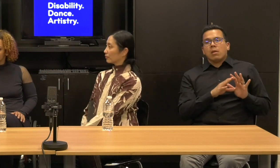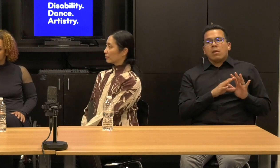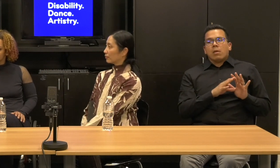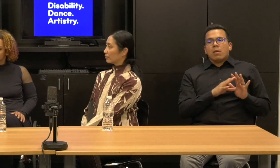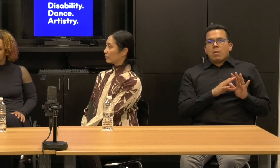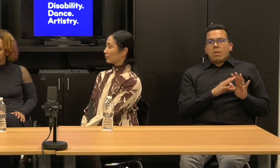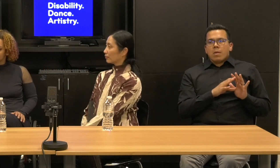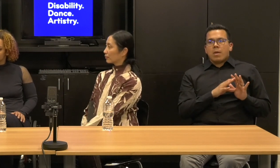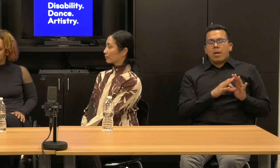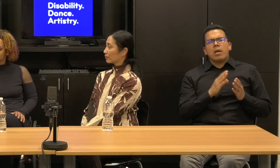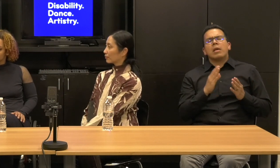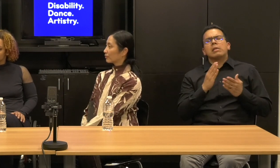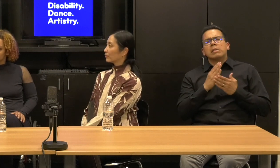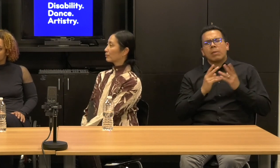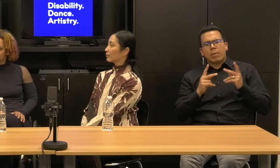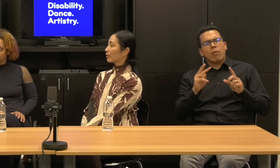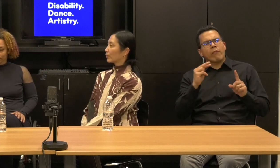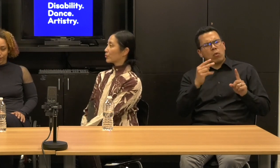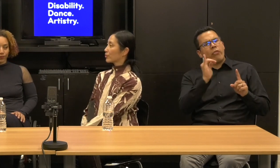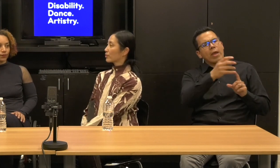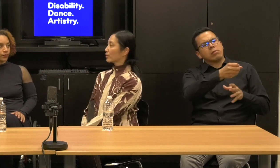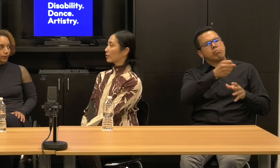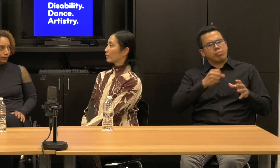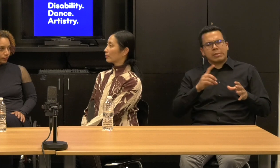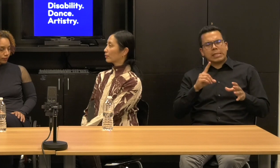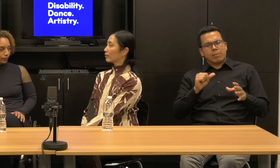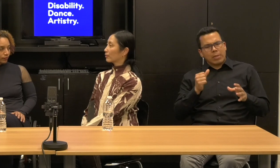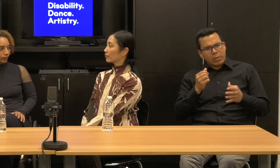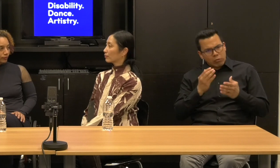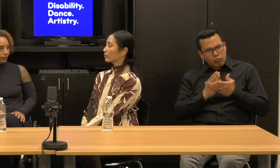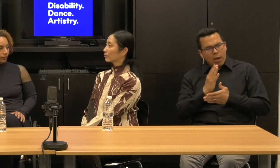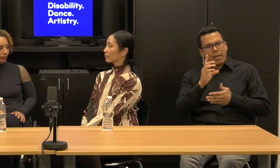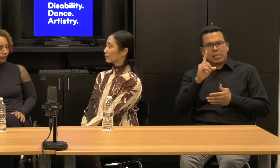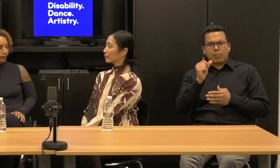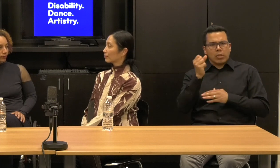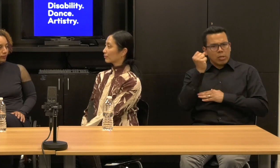of the disability rights and disability justice movements, but, um, I very much think of them